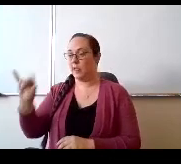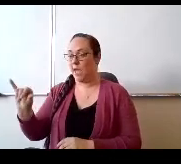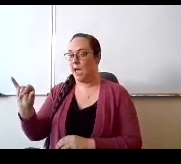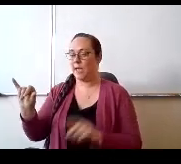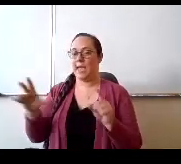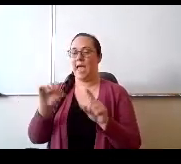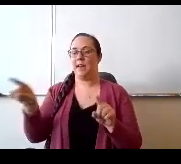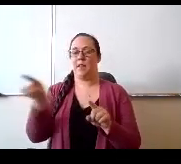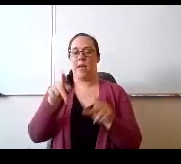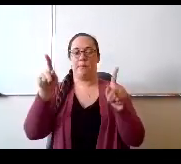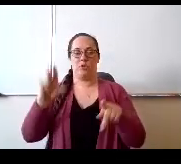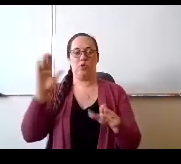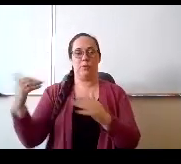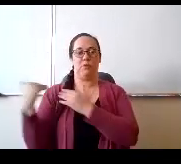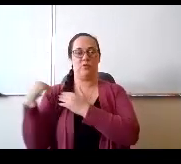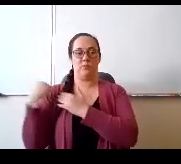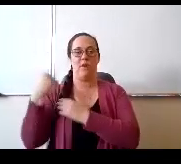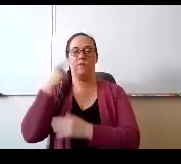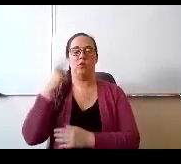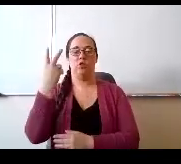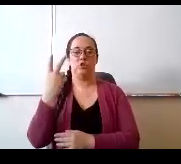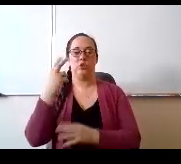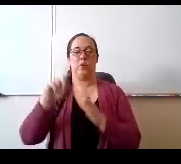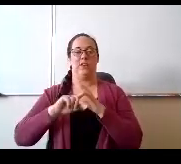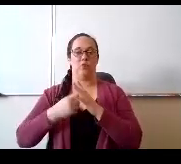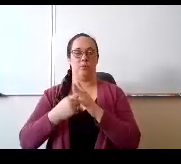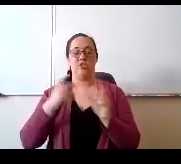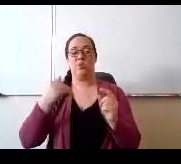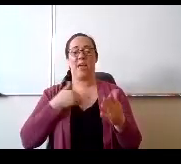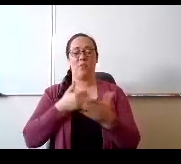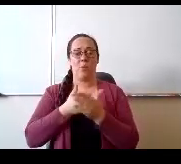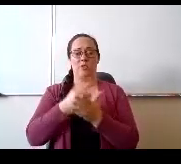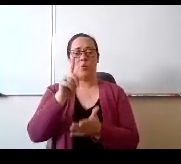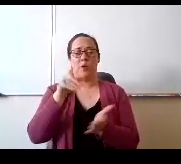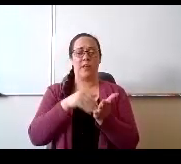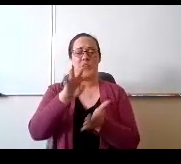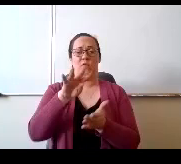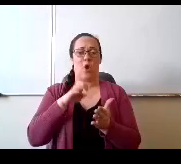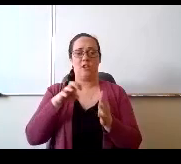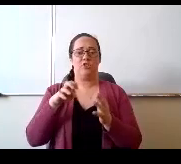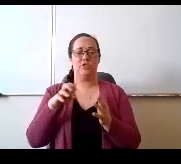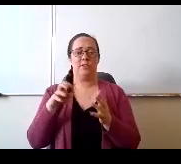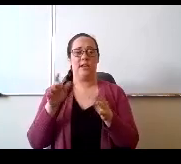two enrollment so we have almost 1400 seats for high school kids to enroll.